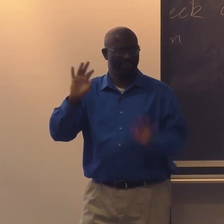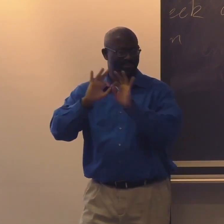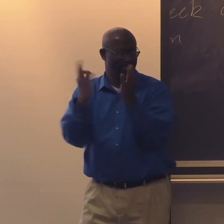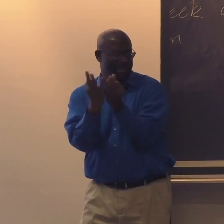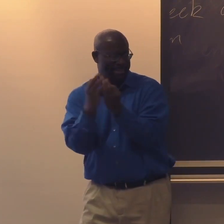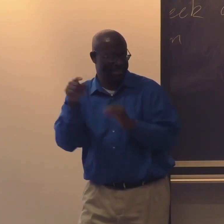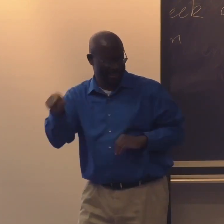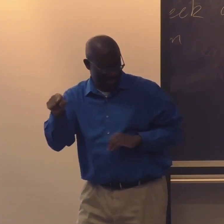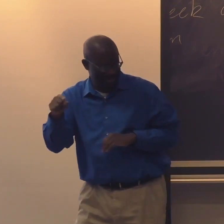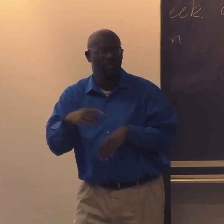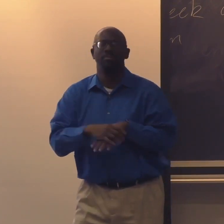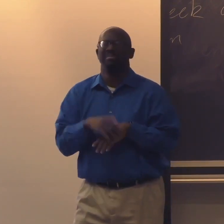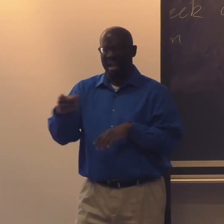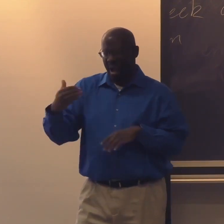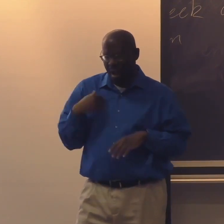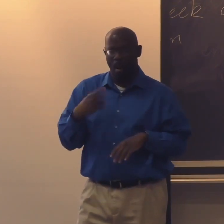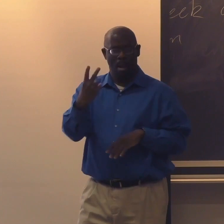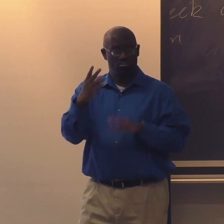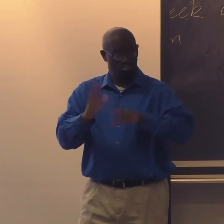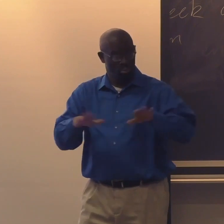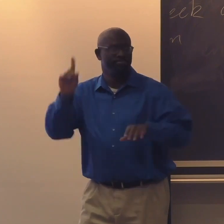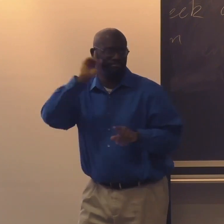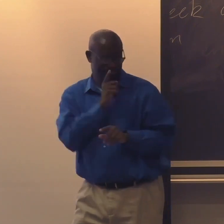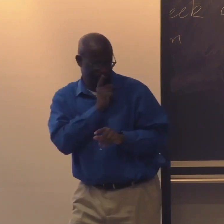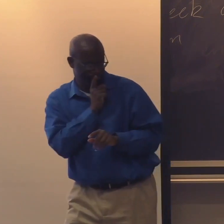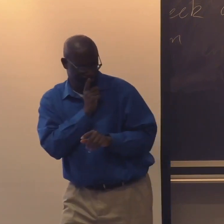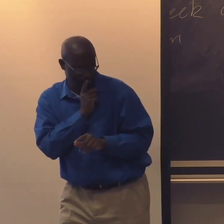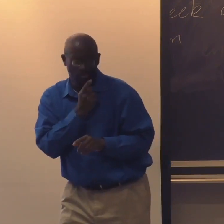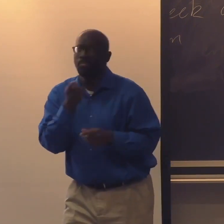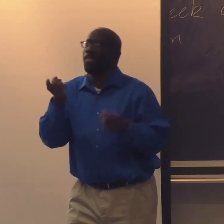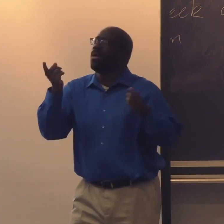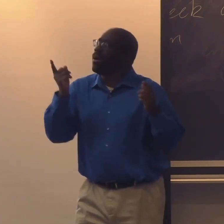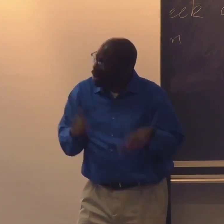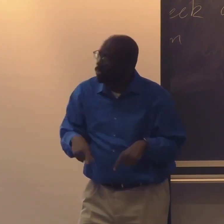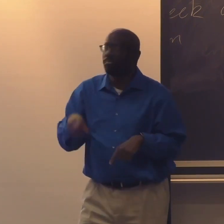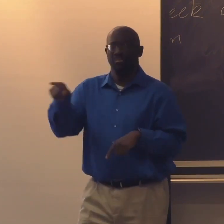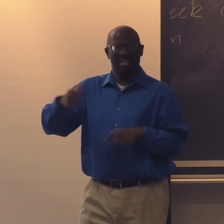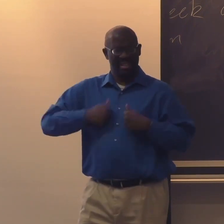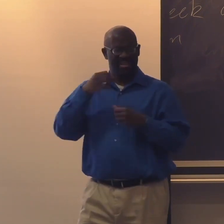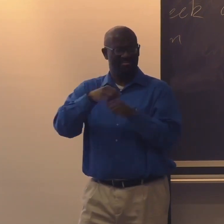That was the Miller family. And they had a couple of kids that were deaf,